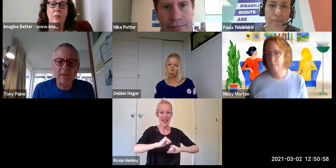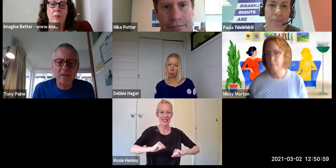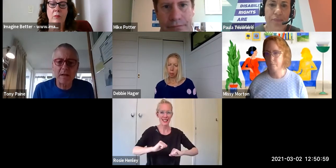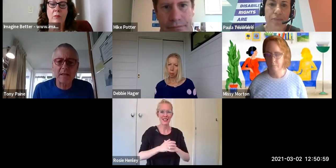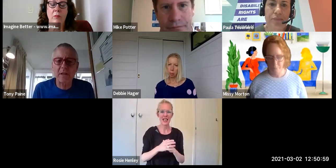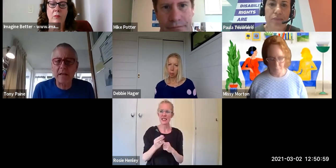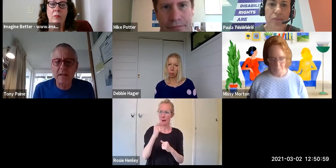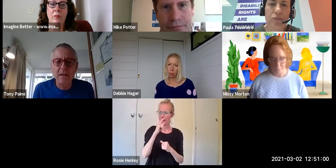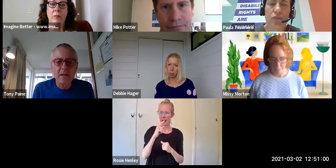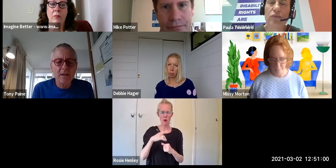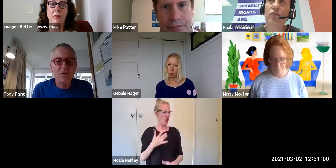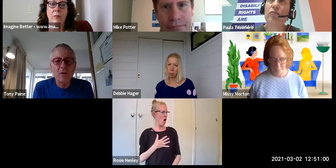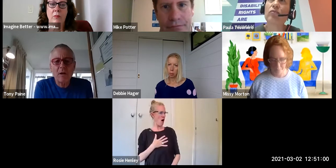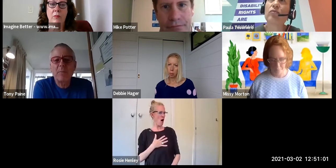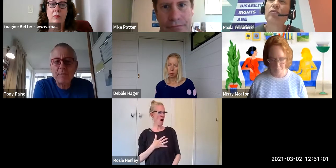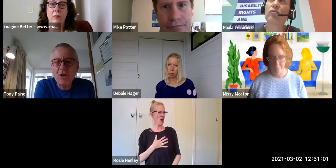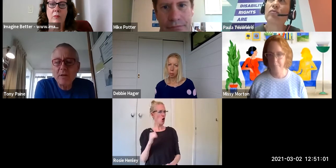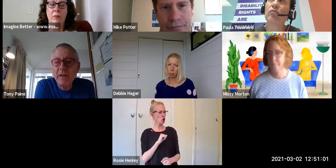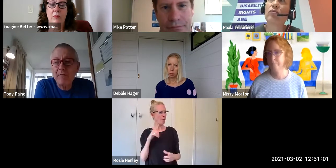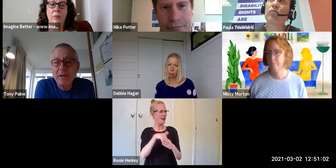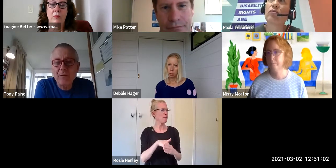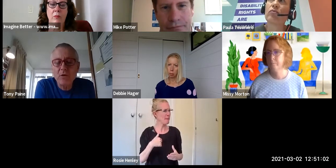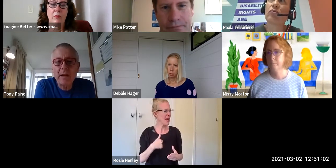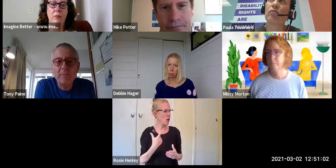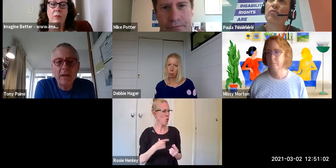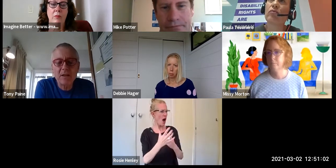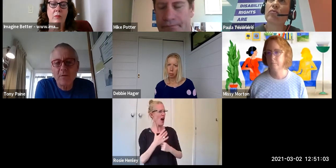maybe there's a place for that, so perhaps a comment on that from each of you and some